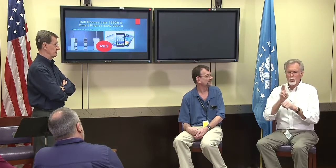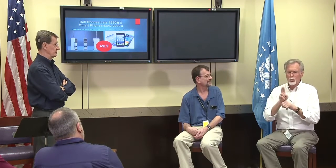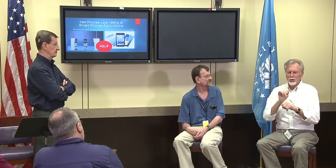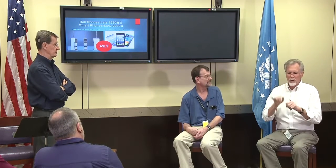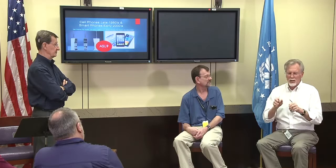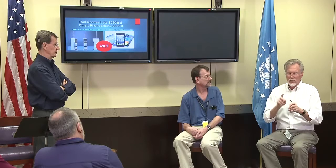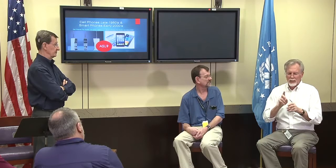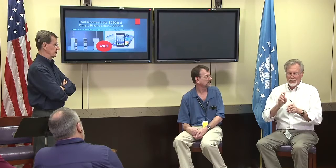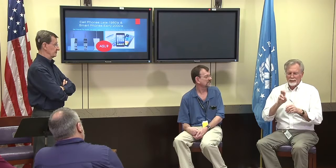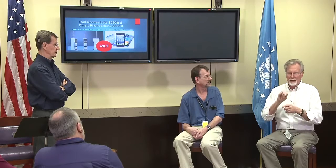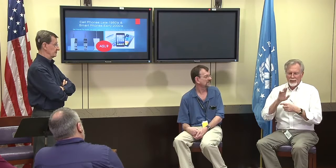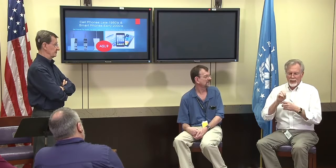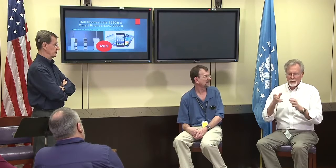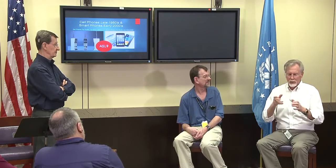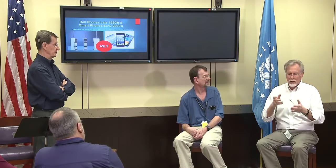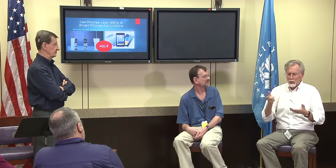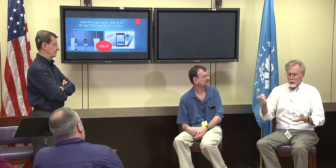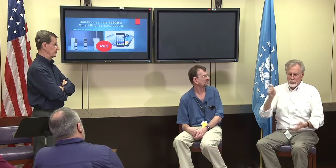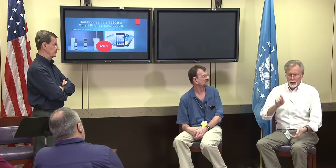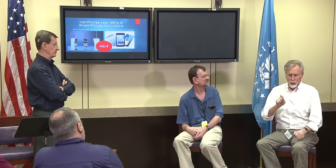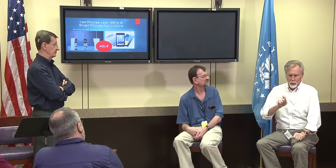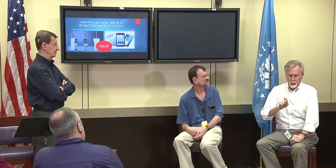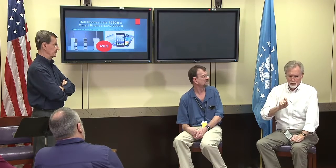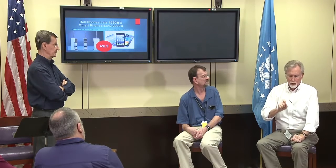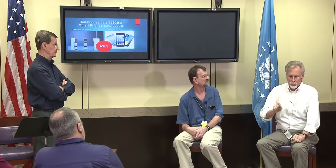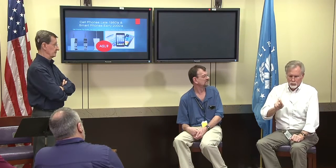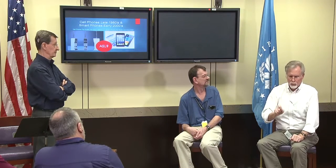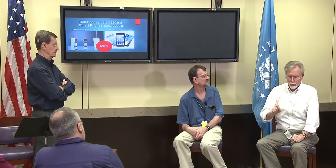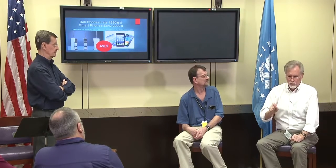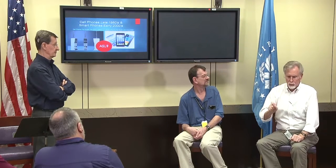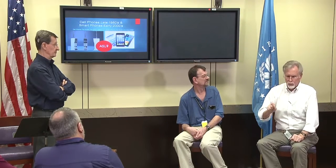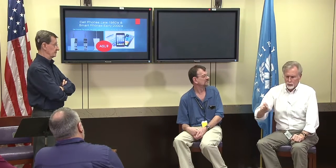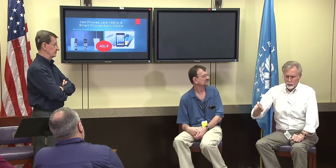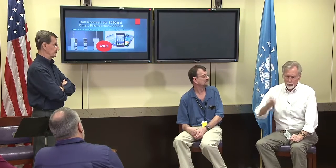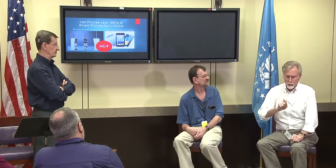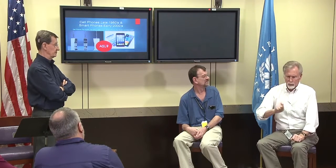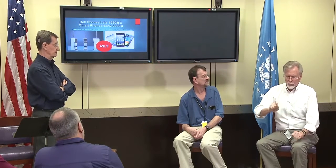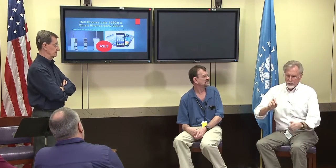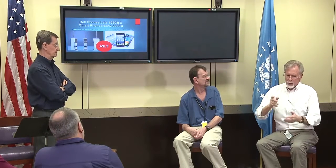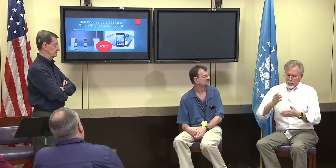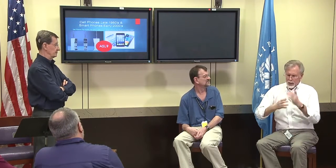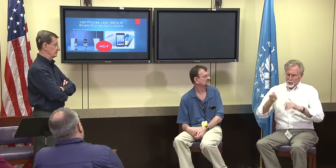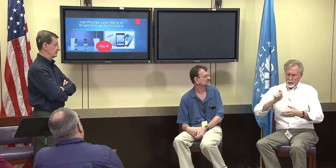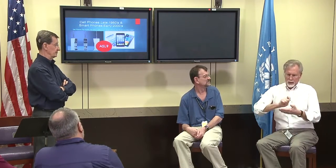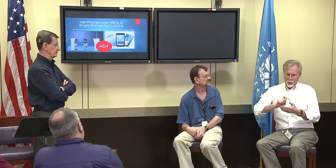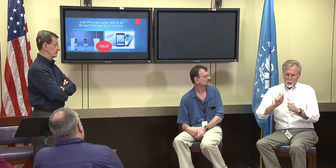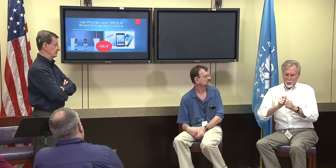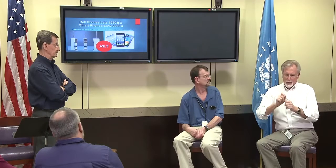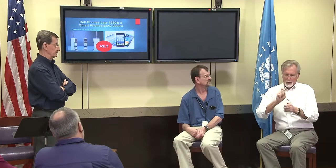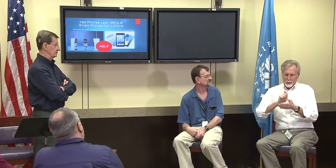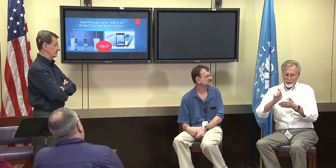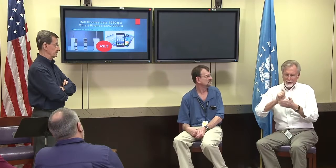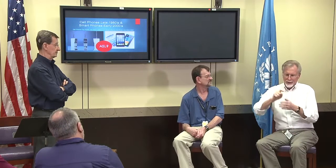then supervisor there had a device, they were writing something on it. Alex Richey: On the screen? Hand write something and it would go down into this machine. They were using something to scroll round on it and send it to another office and they had a similar machine there